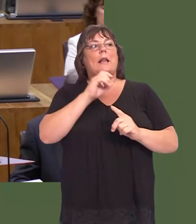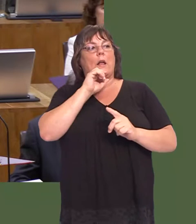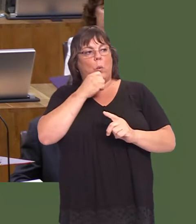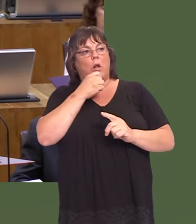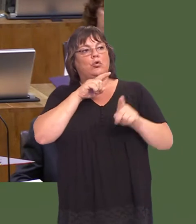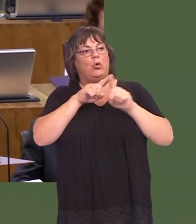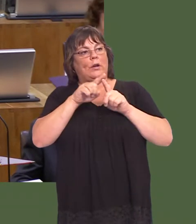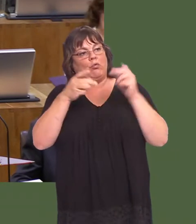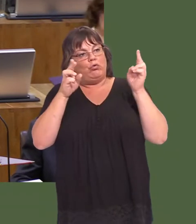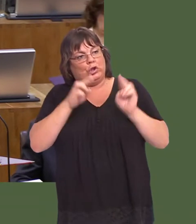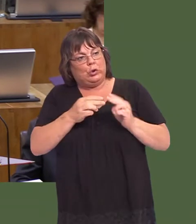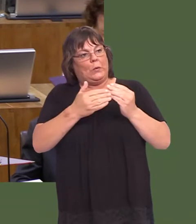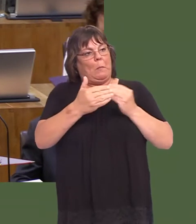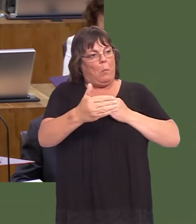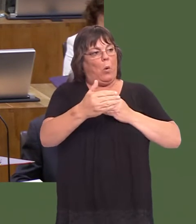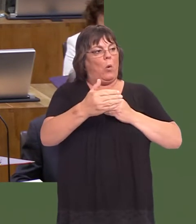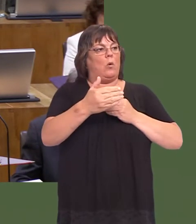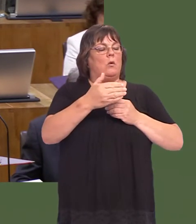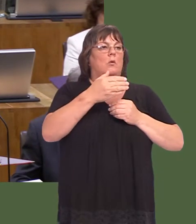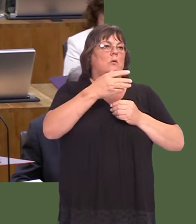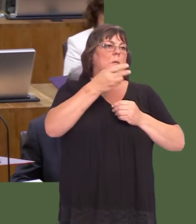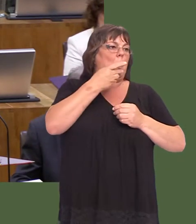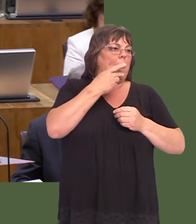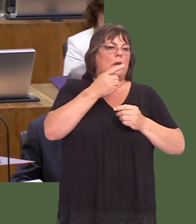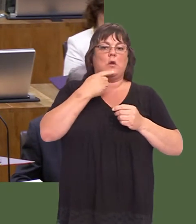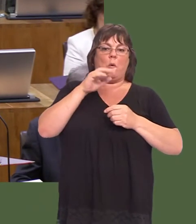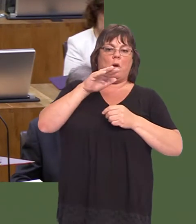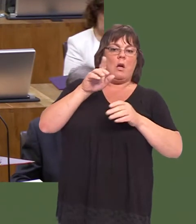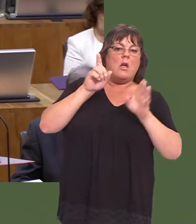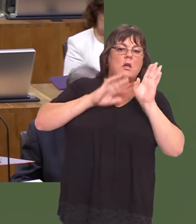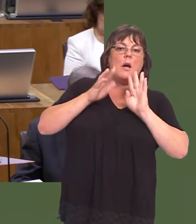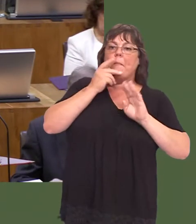smoking further, to prevent young people from taking it up in the first place, to improve